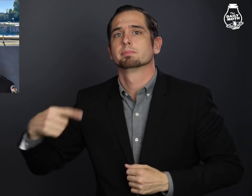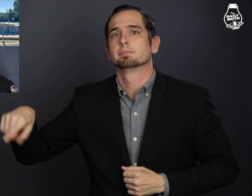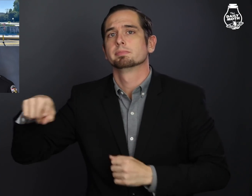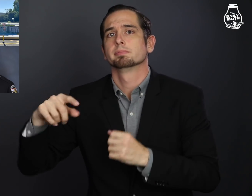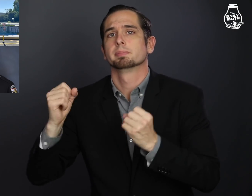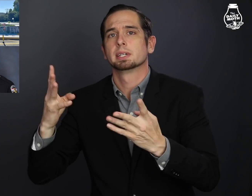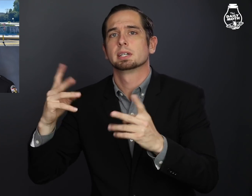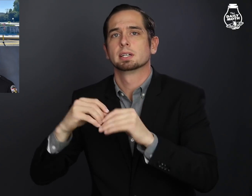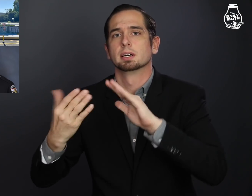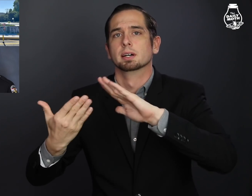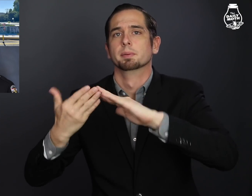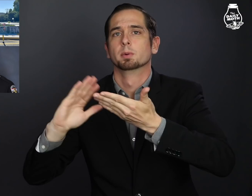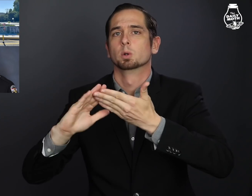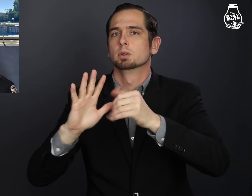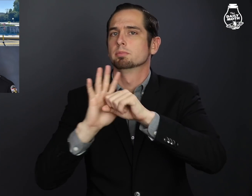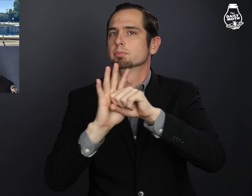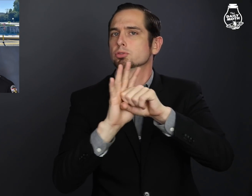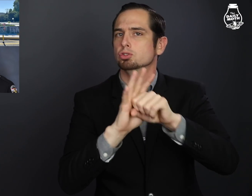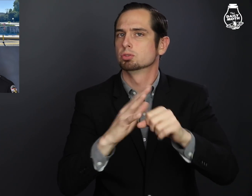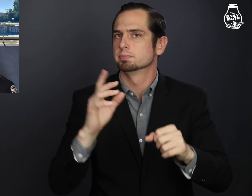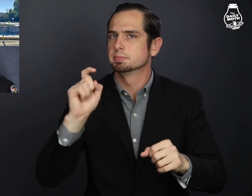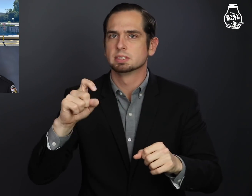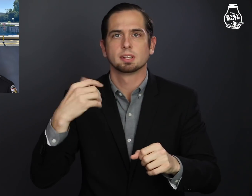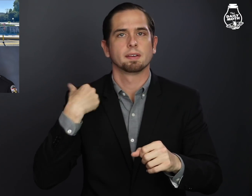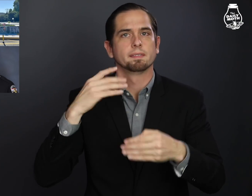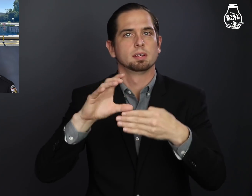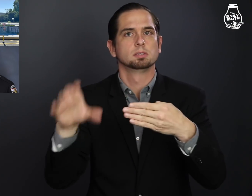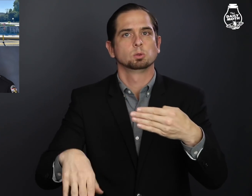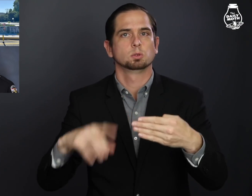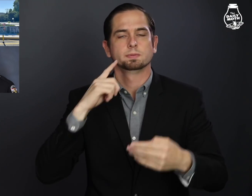People in the community are putting on pressure for